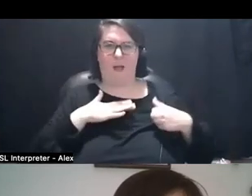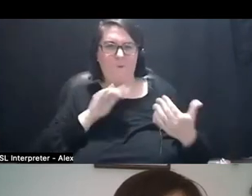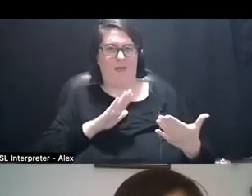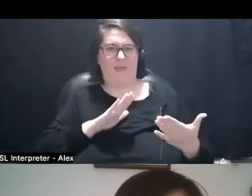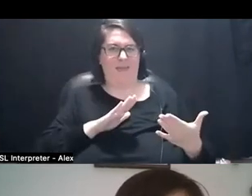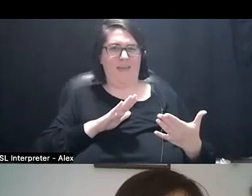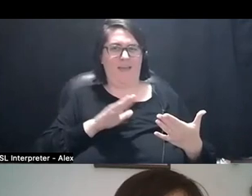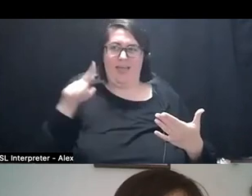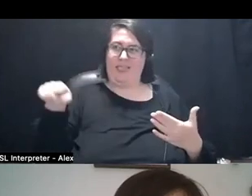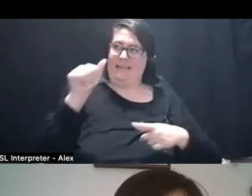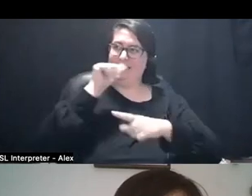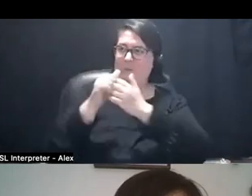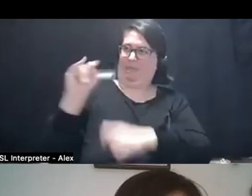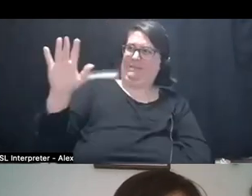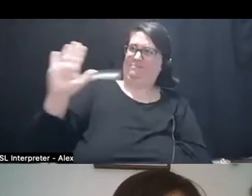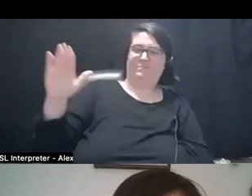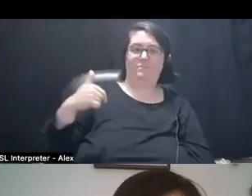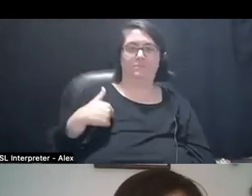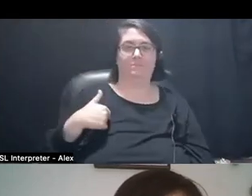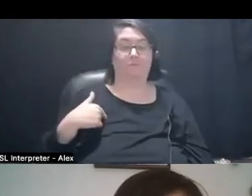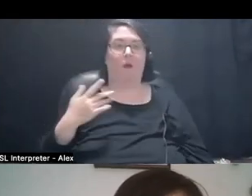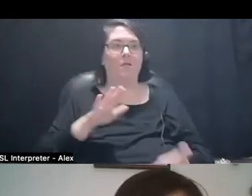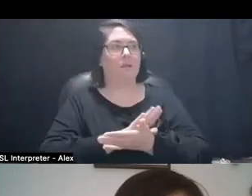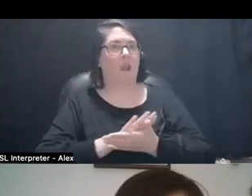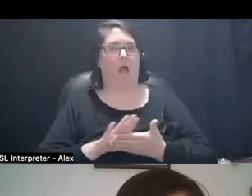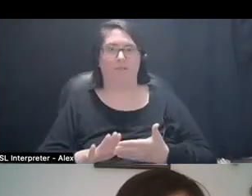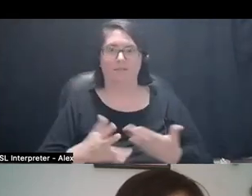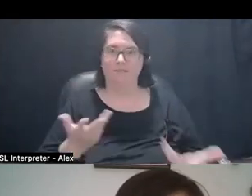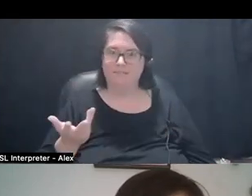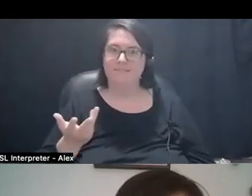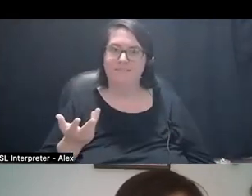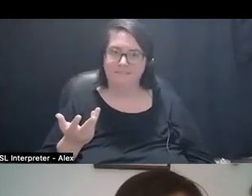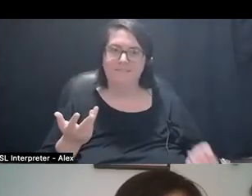And they can deal with it. And it's been really nice. And actually hearing everyone talk, last thing,